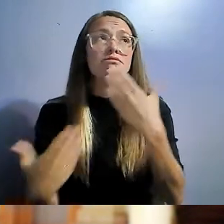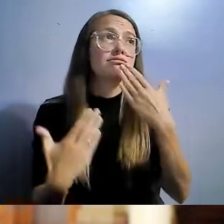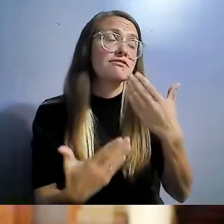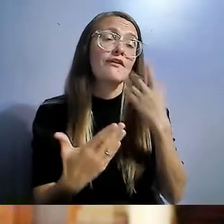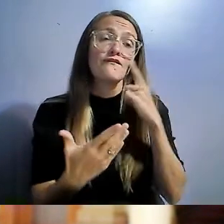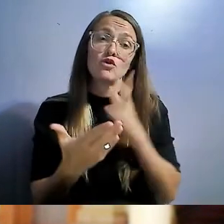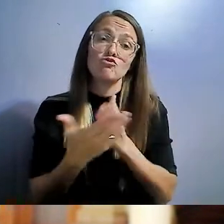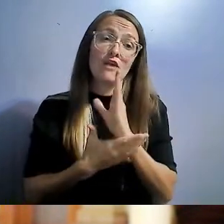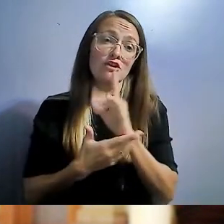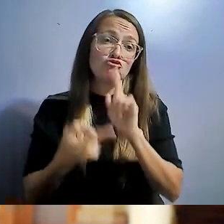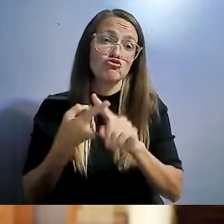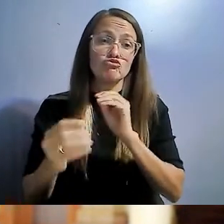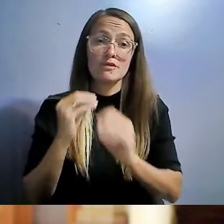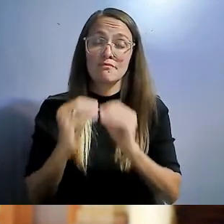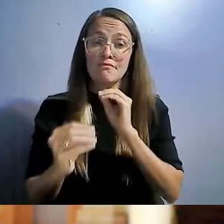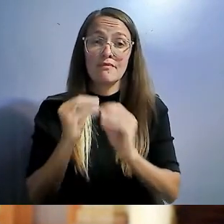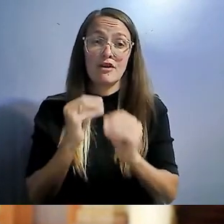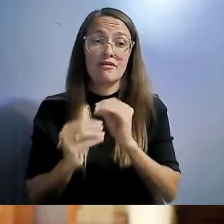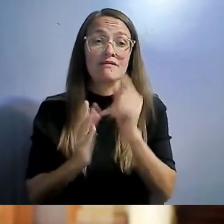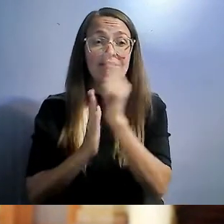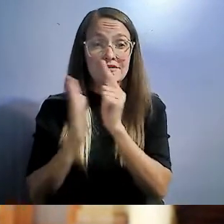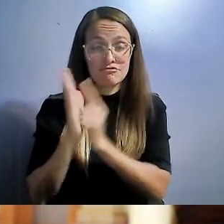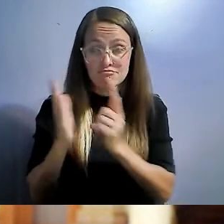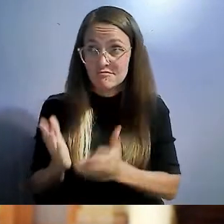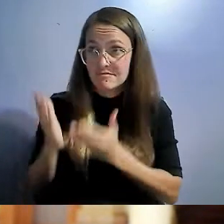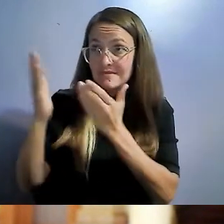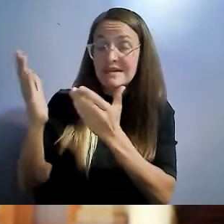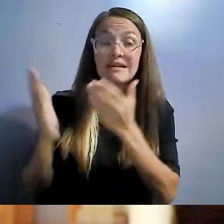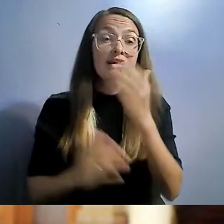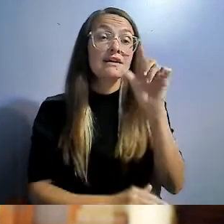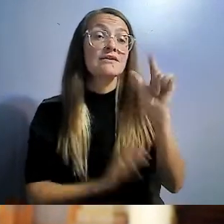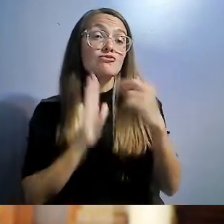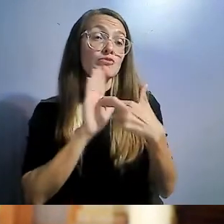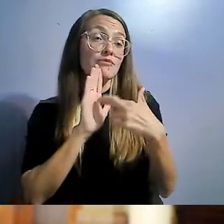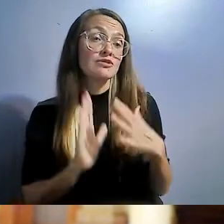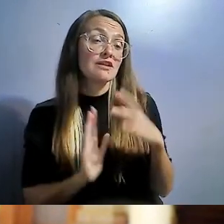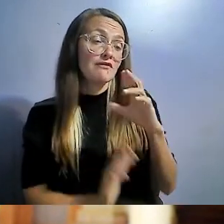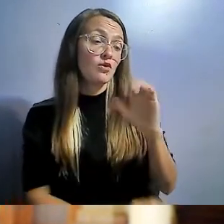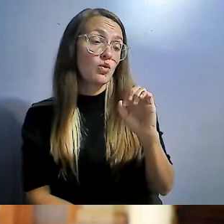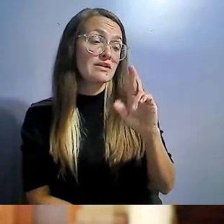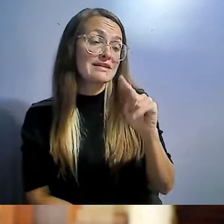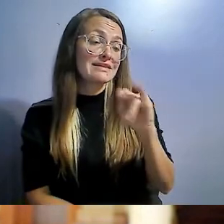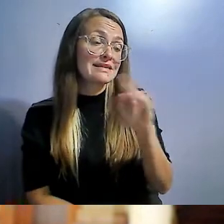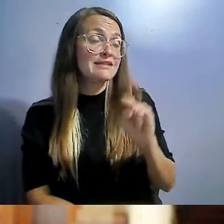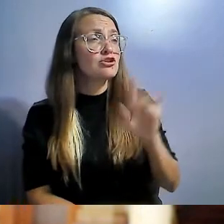Thank you to Rep Ortiz on these bills as your passion and lived experience helped guide me in the process.